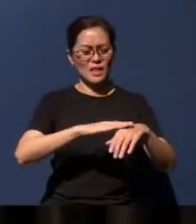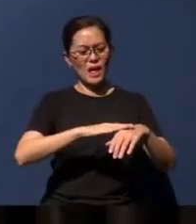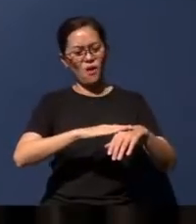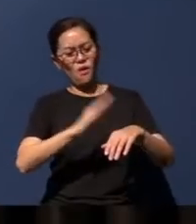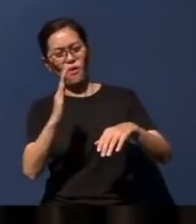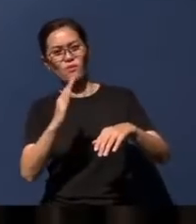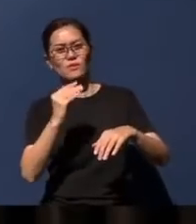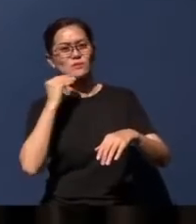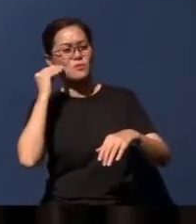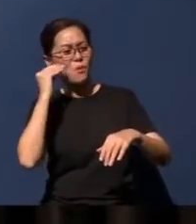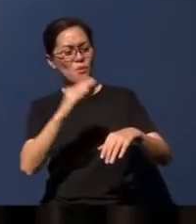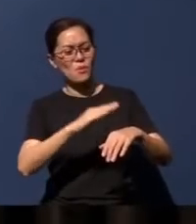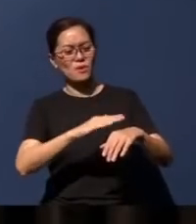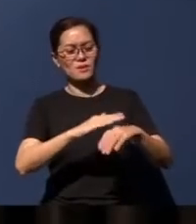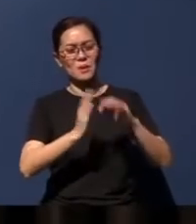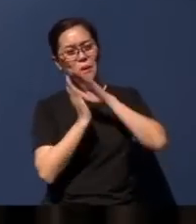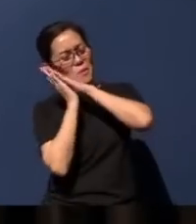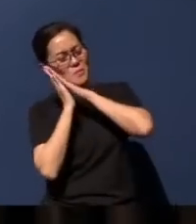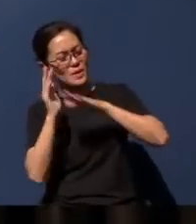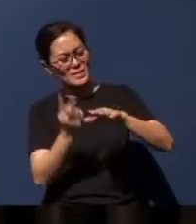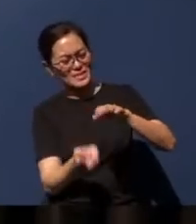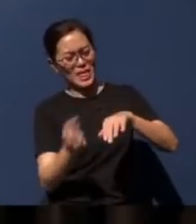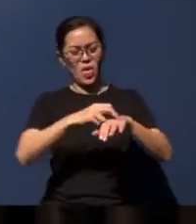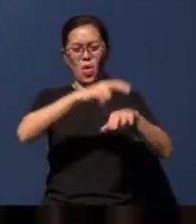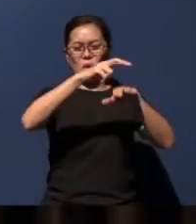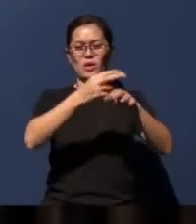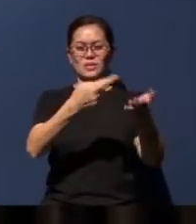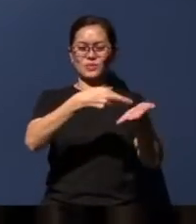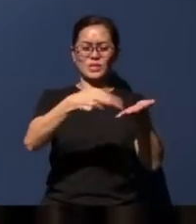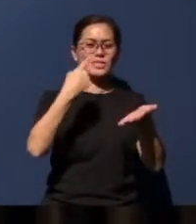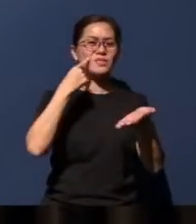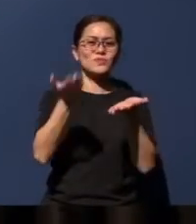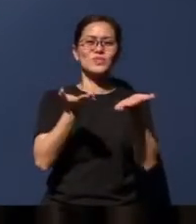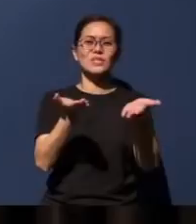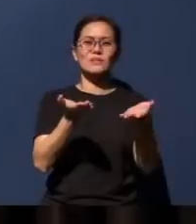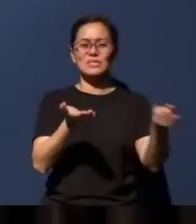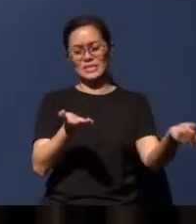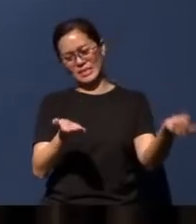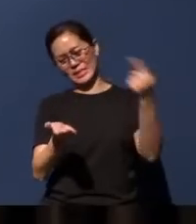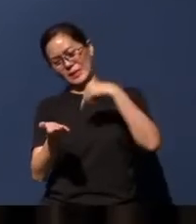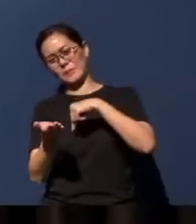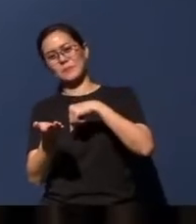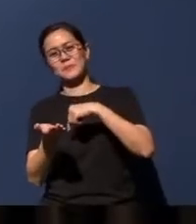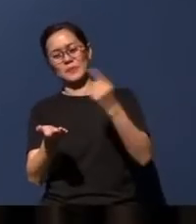Some of you, off the bed even, you know, register for the service, and then come and worship